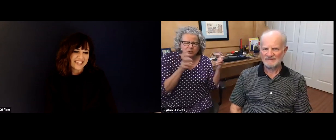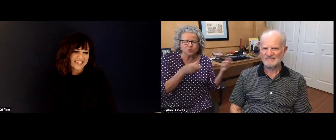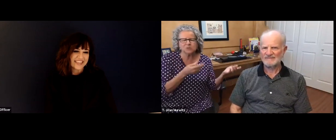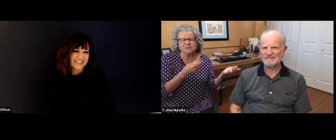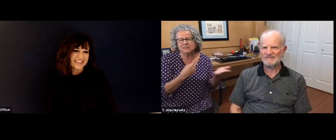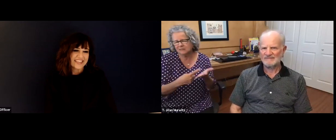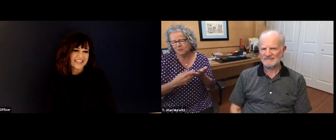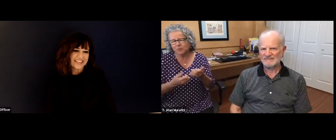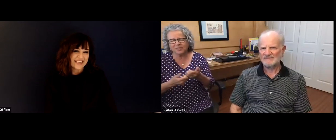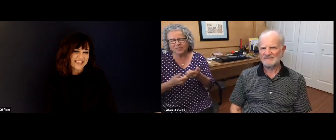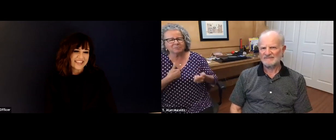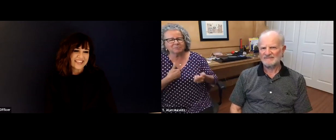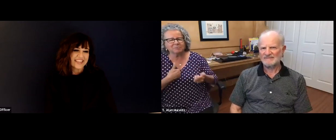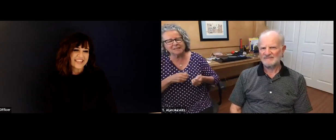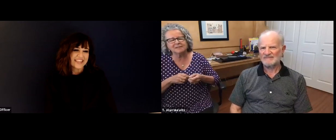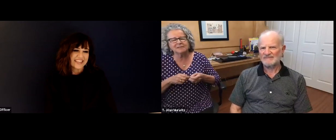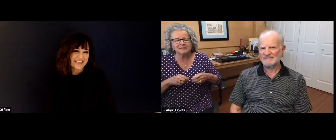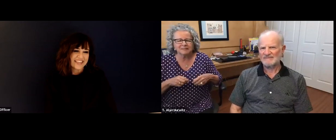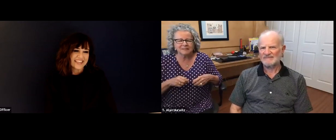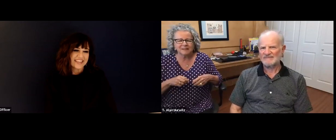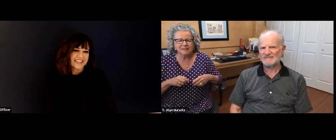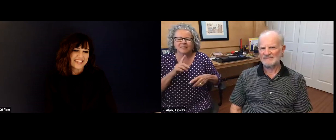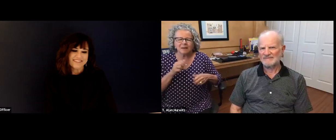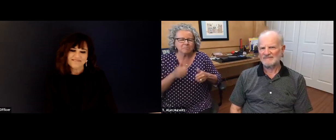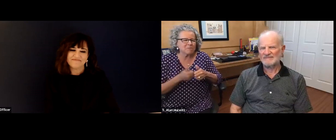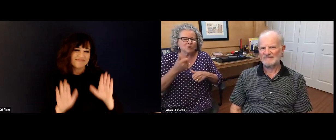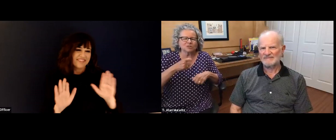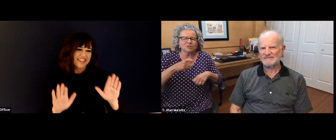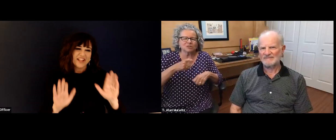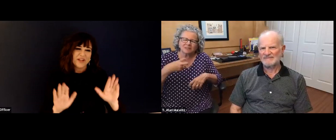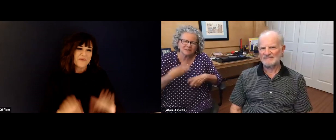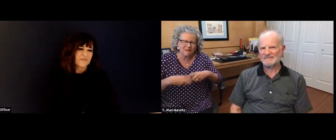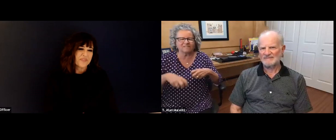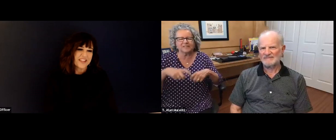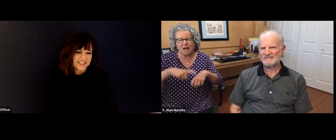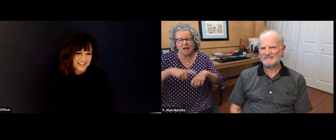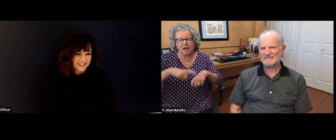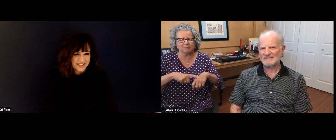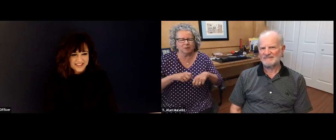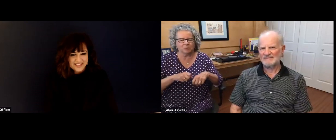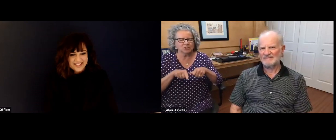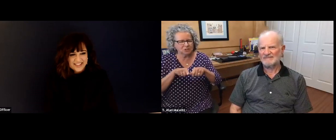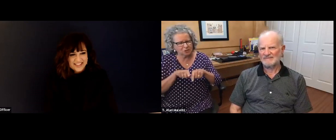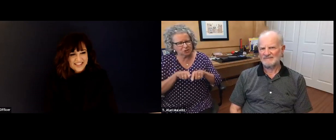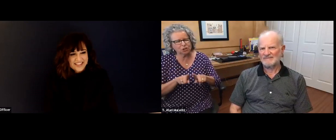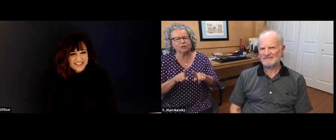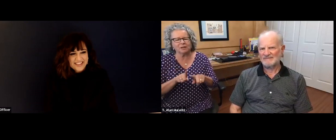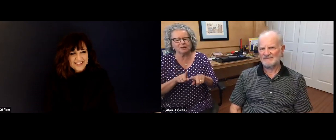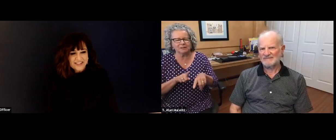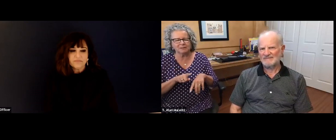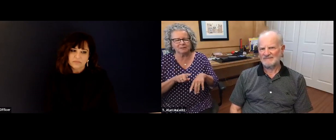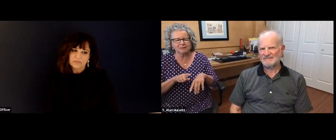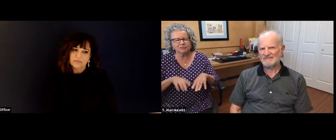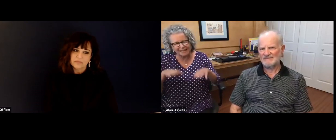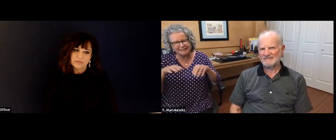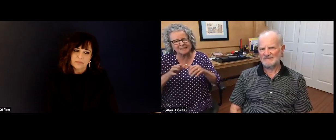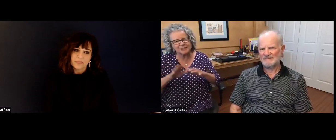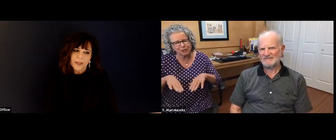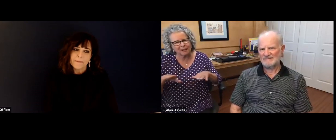There, you know, no secrets. If there's a an issue, you take it, you take it to the table, you talk about it, you share. He